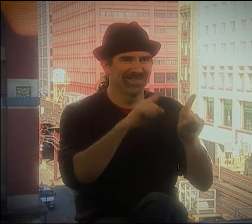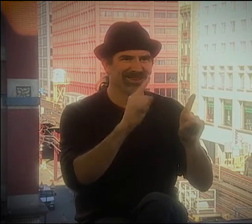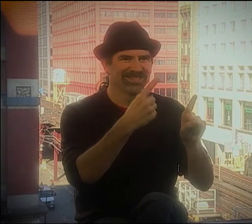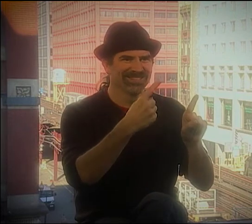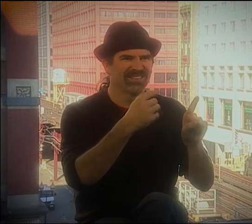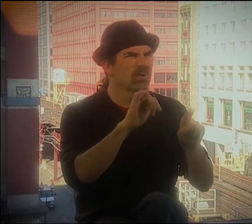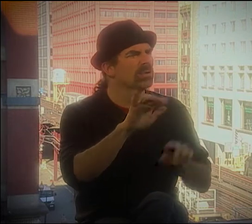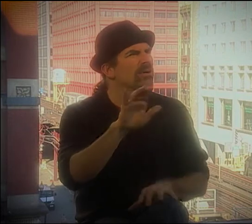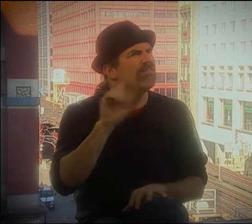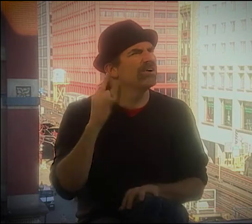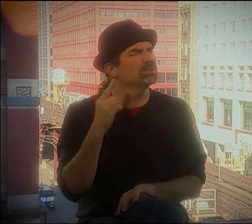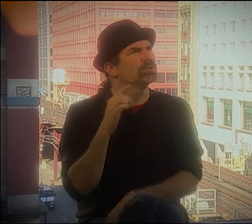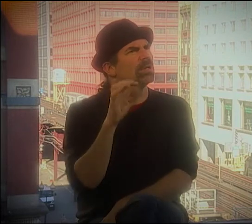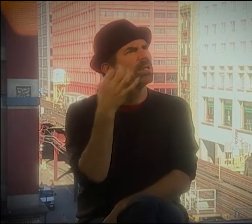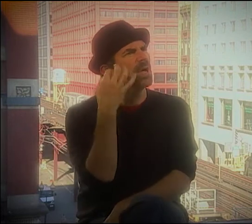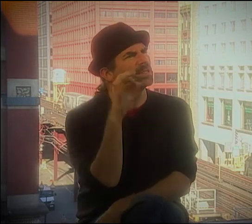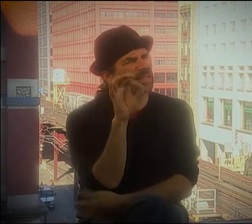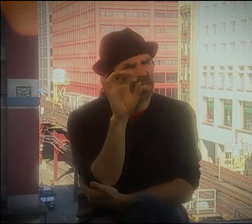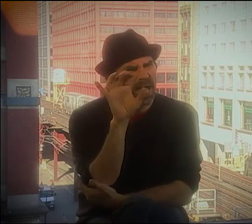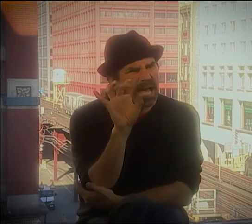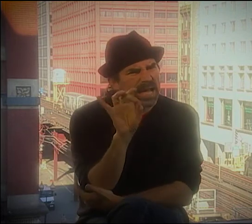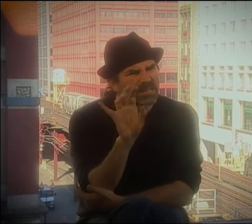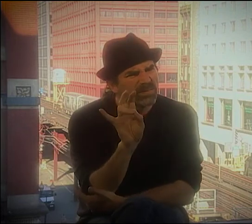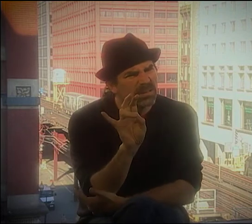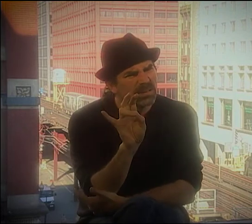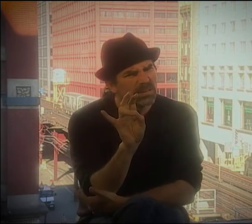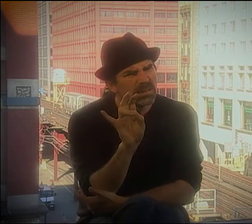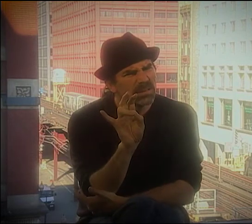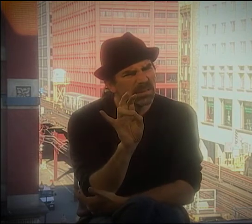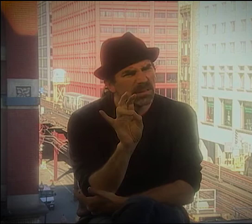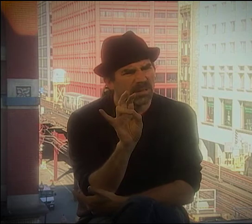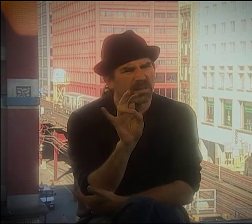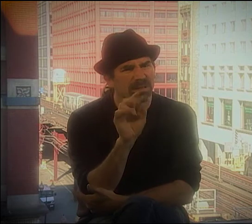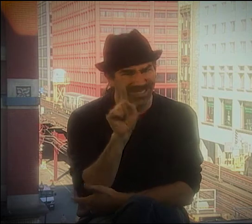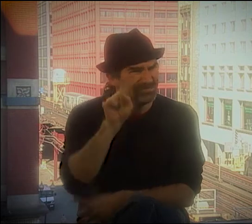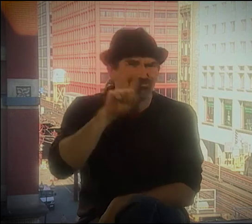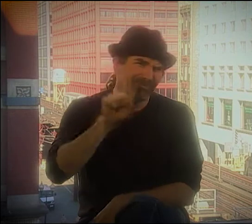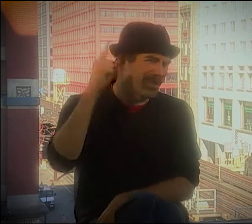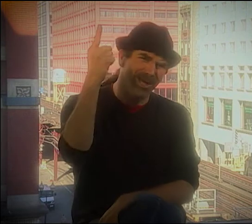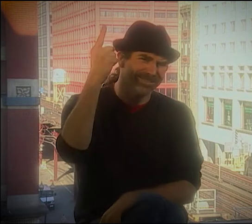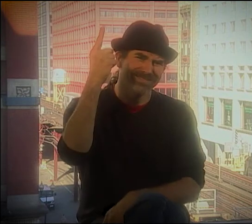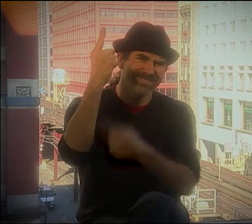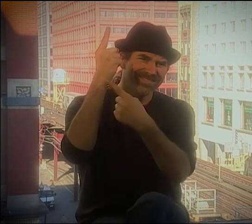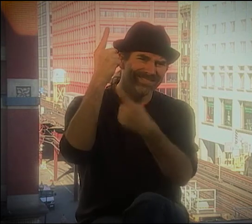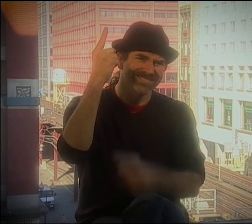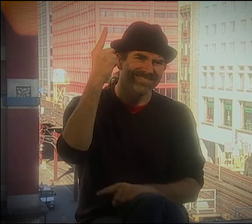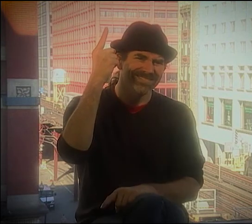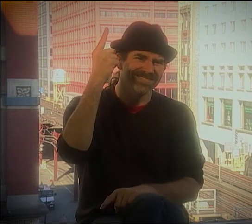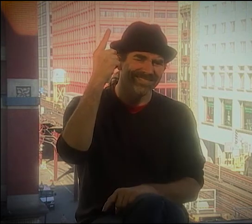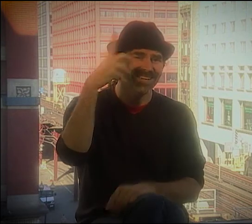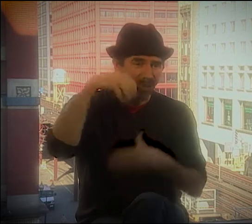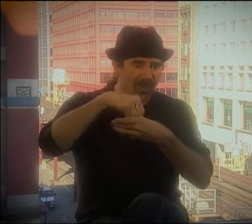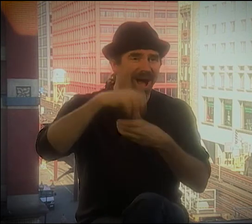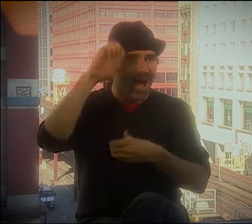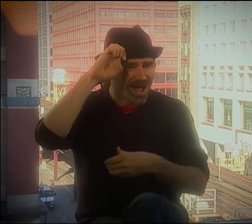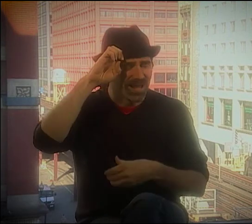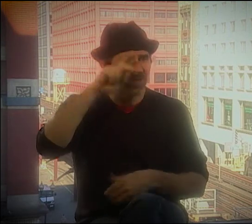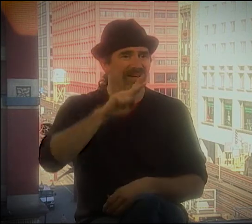PEOPLE THOUGHT THAT THE SECOND ONE WAS THE FIRST. AND THAT WAS IN...'87?